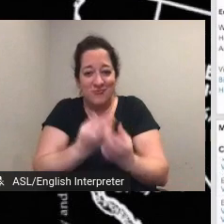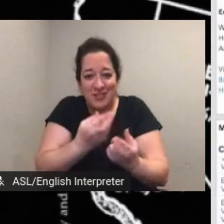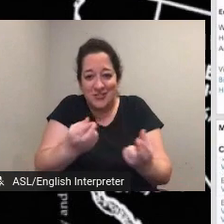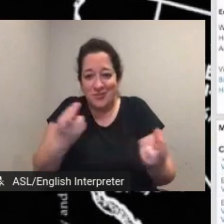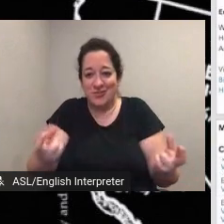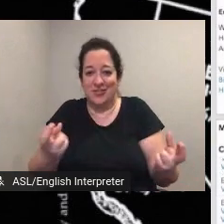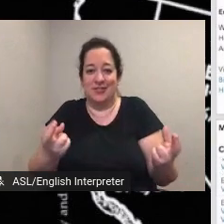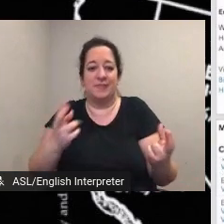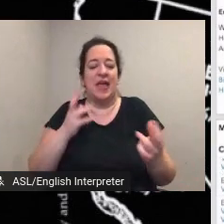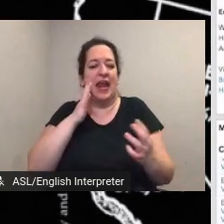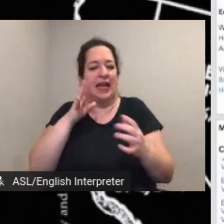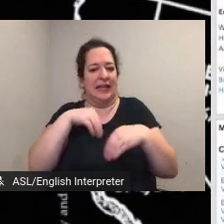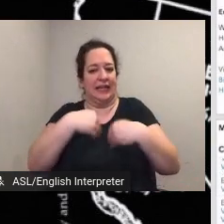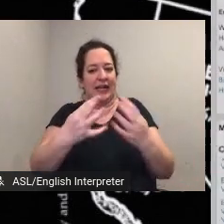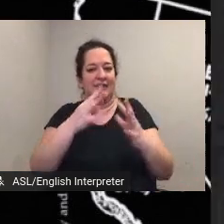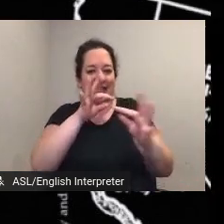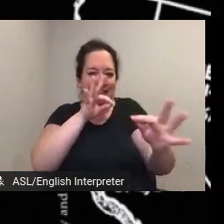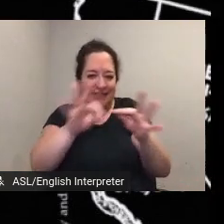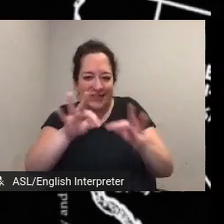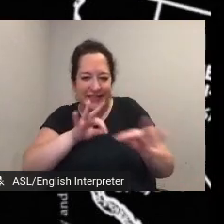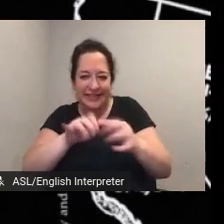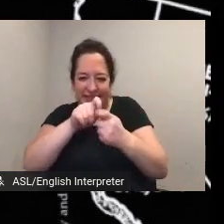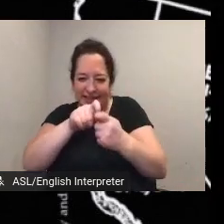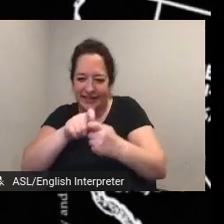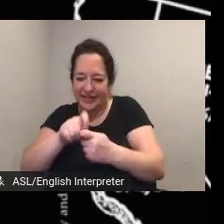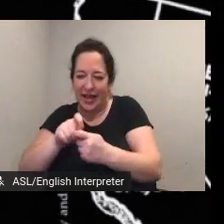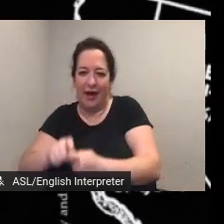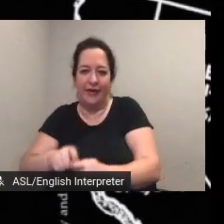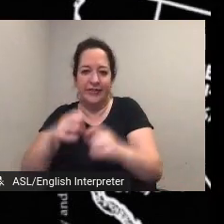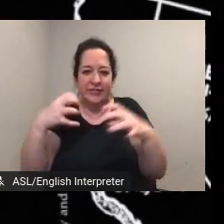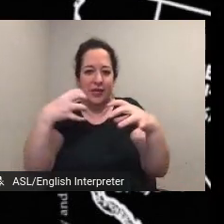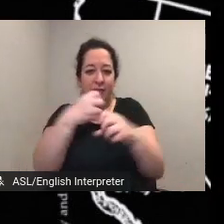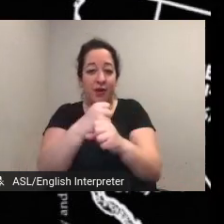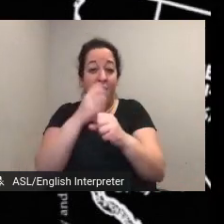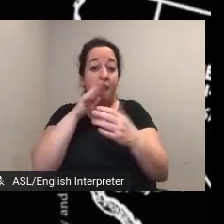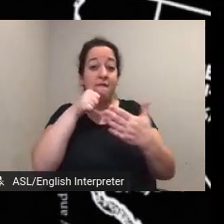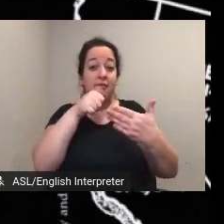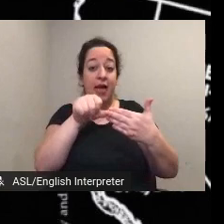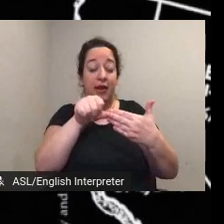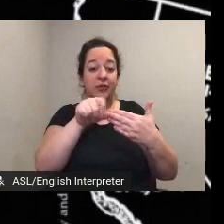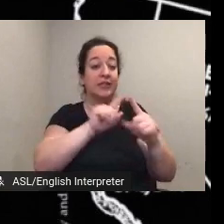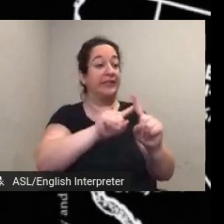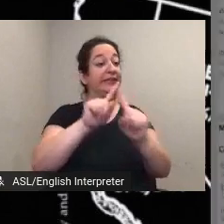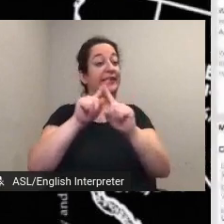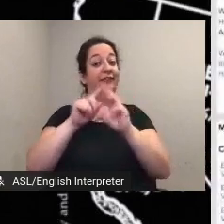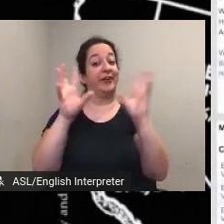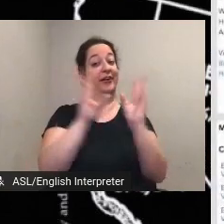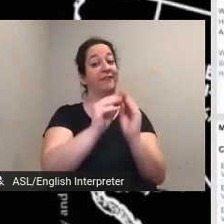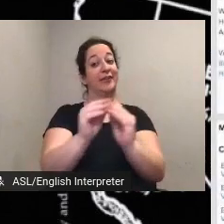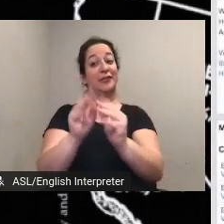summary of letters where we can learn more about different conventions attended successfulness of the woman's suffrage